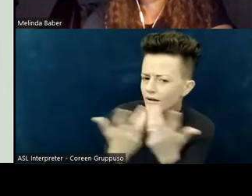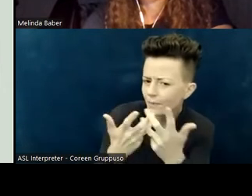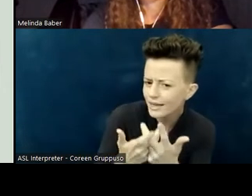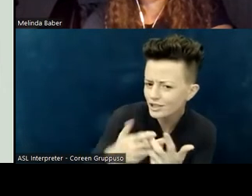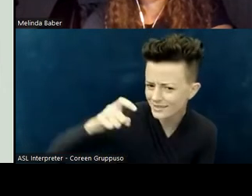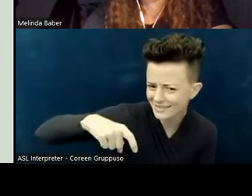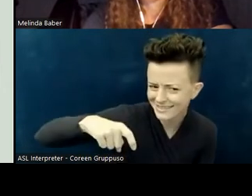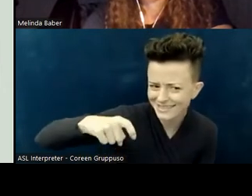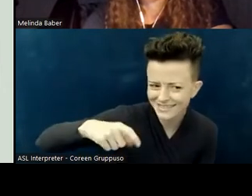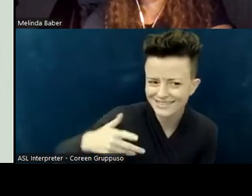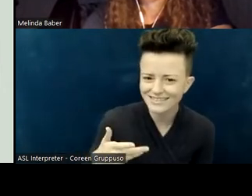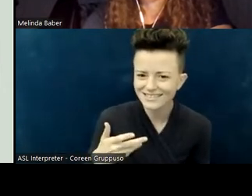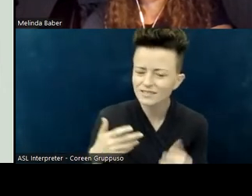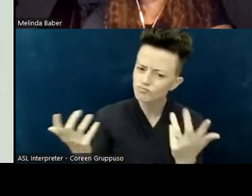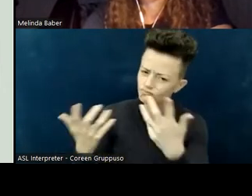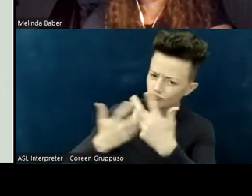apply just as well to adults with disabilities.